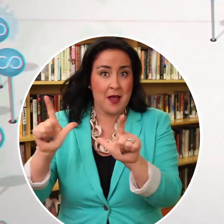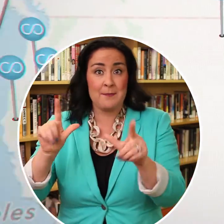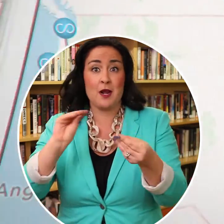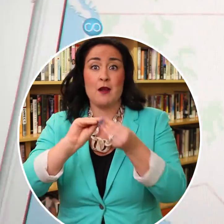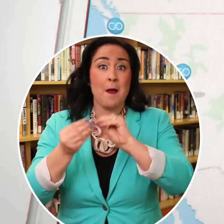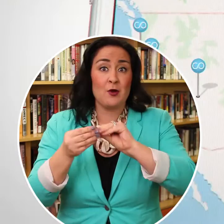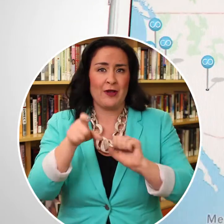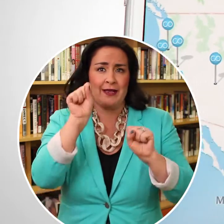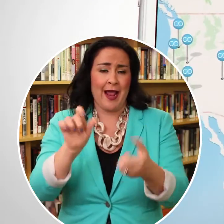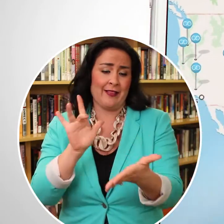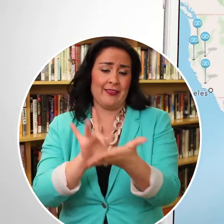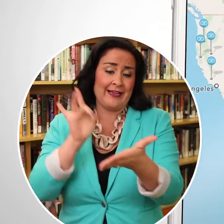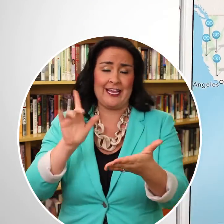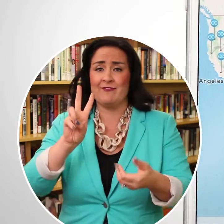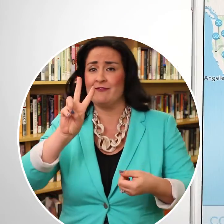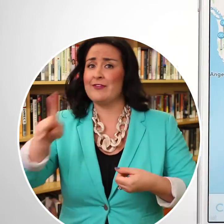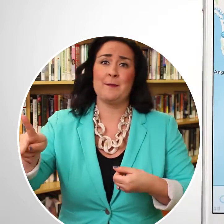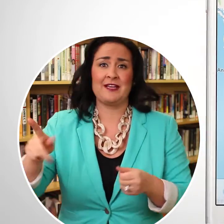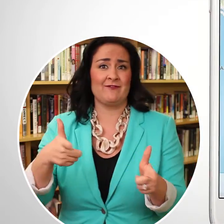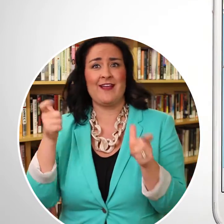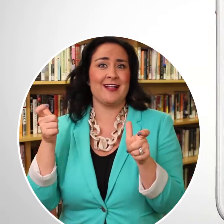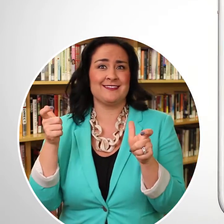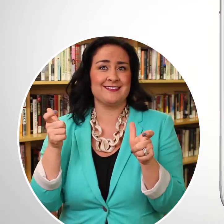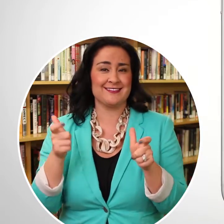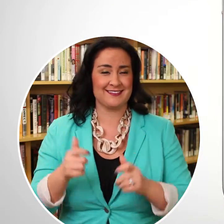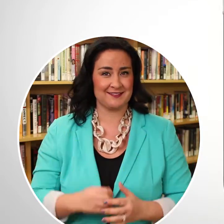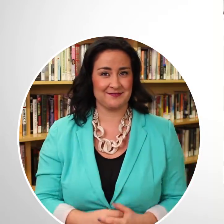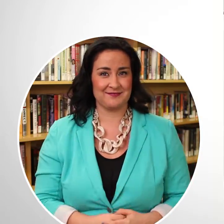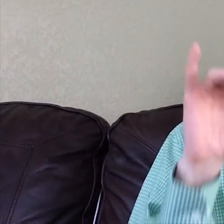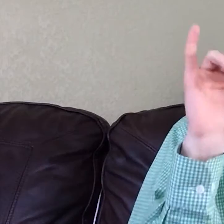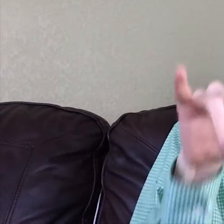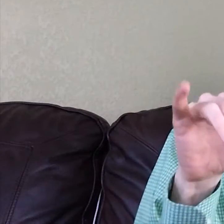and allow you to VP with them almost instantly.